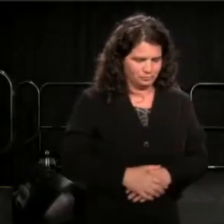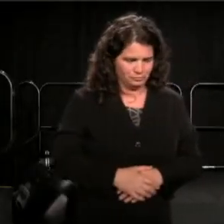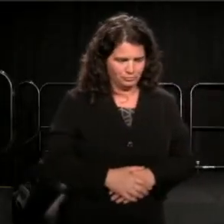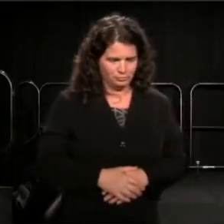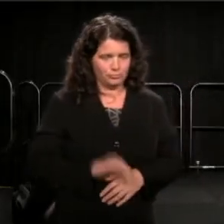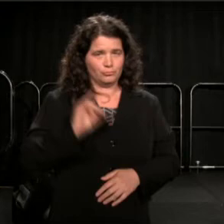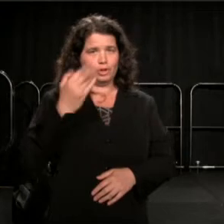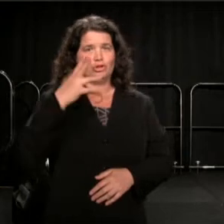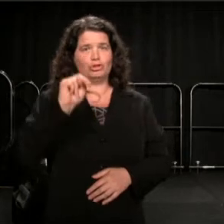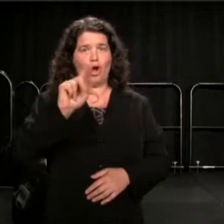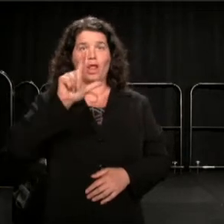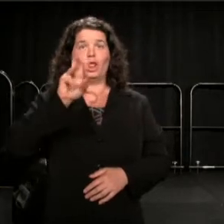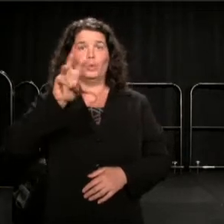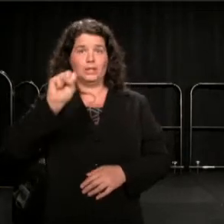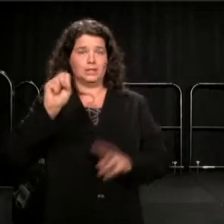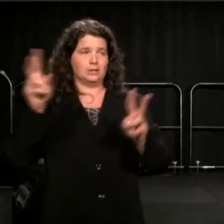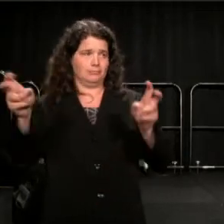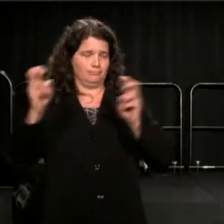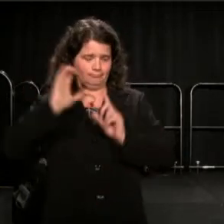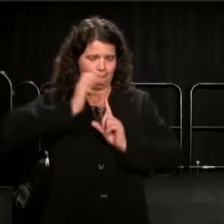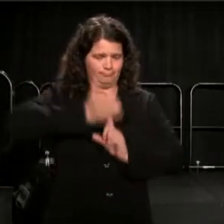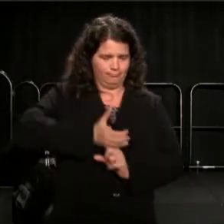This is called "Brother".